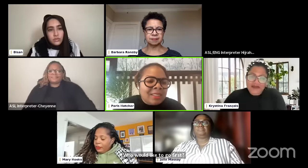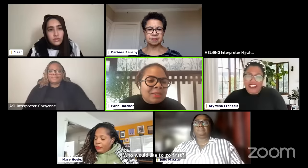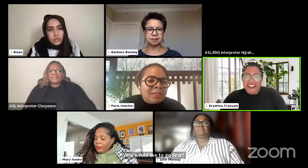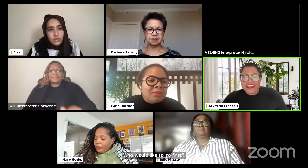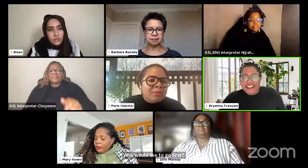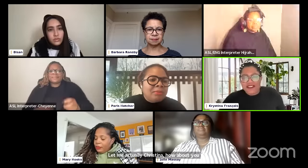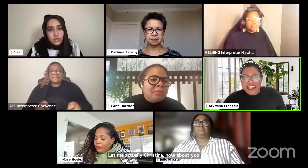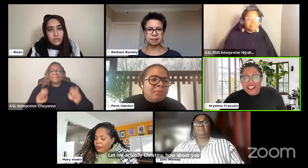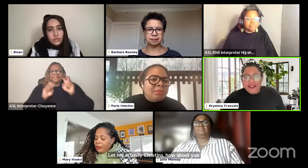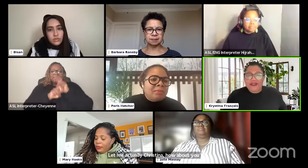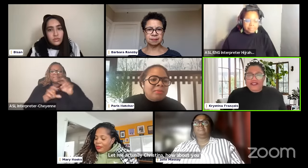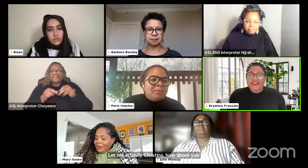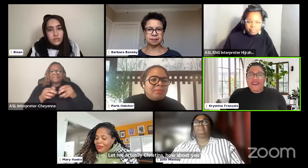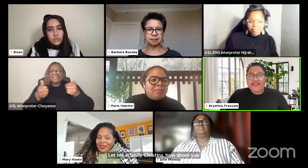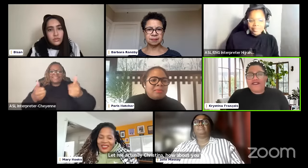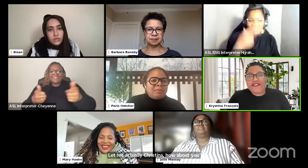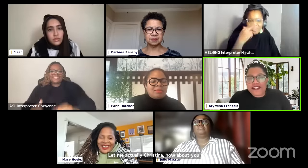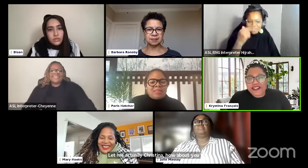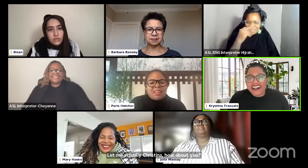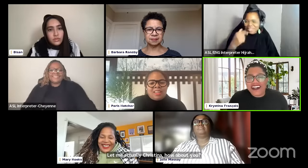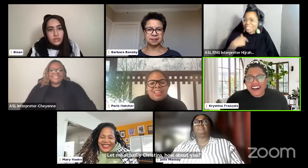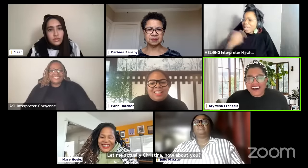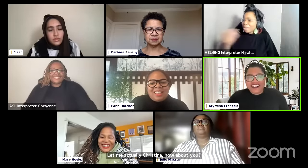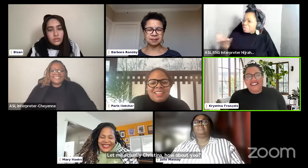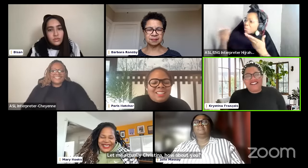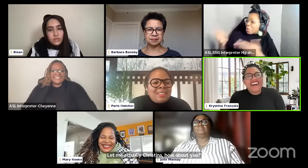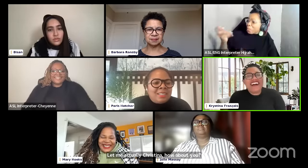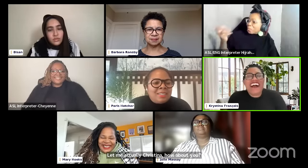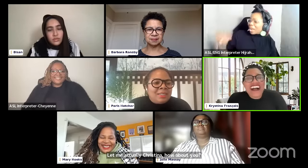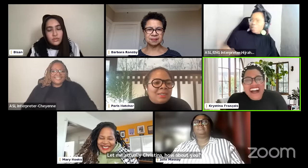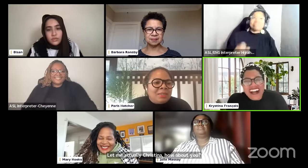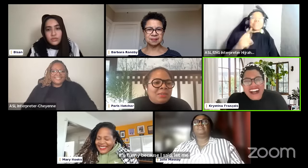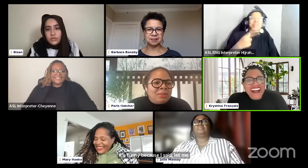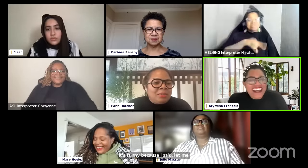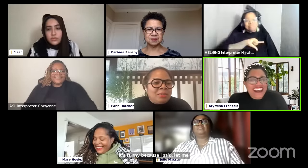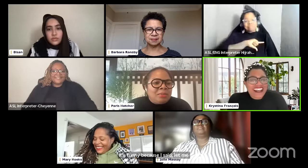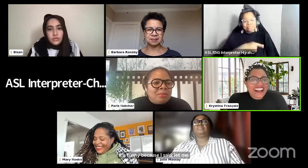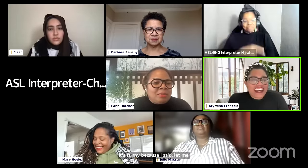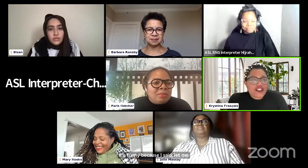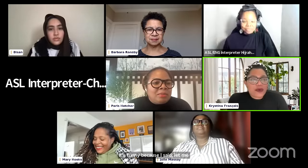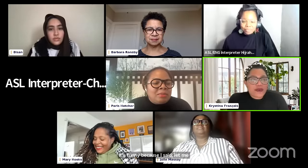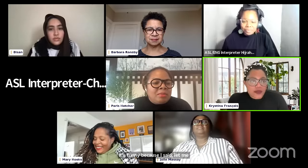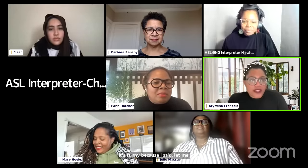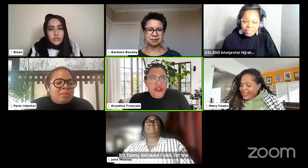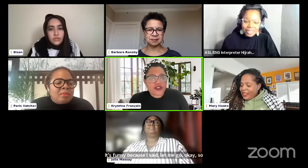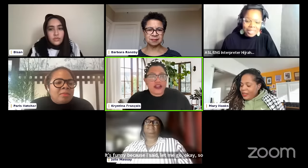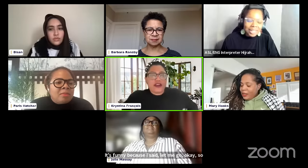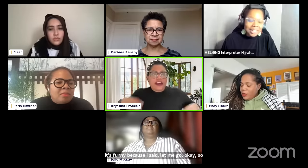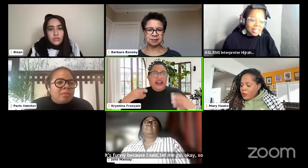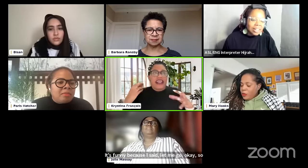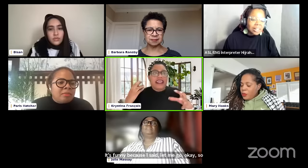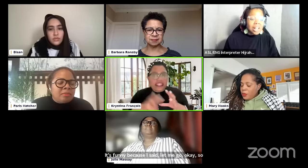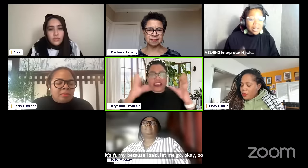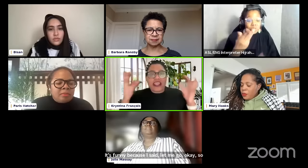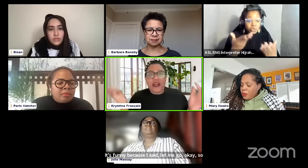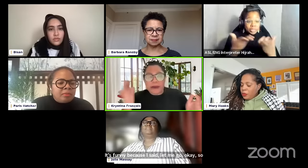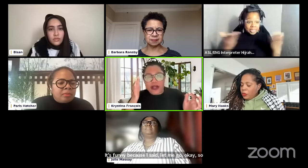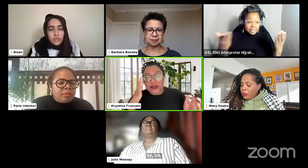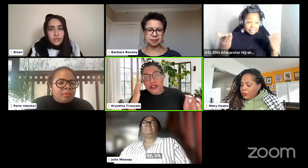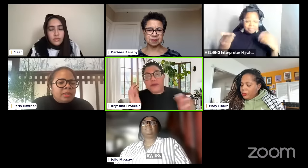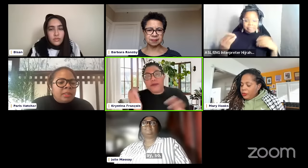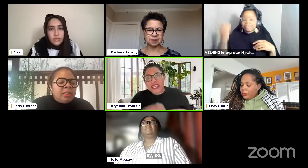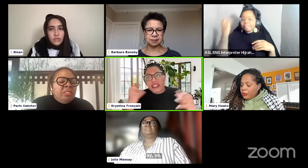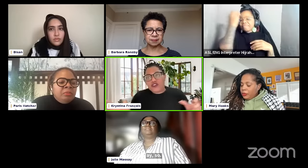it's funny because I said let Mary go first okay so I so if few things in thinking about being an